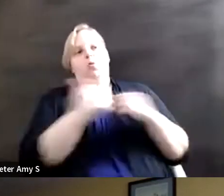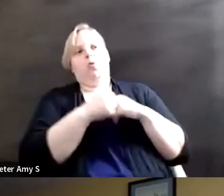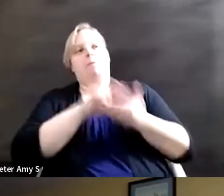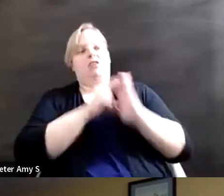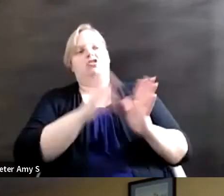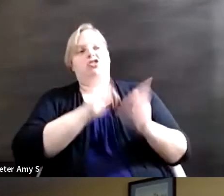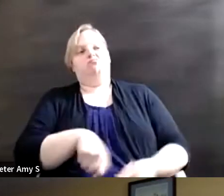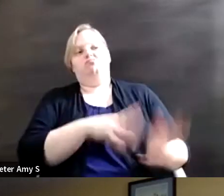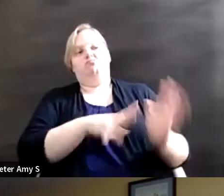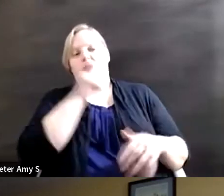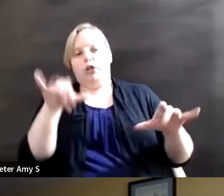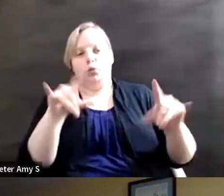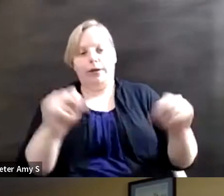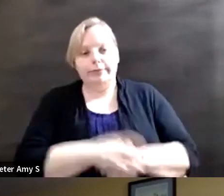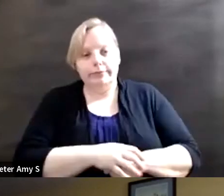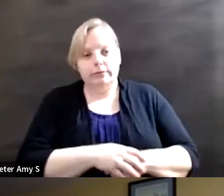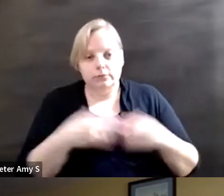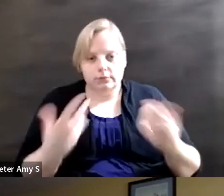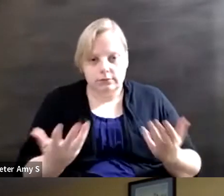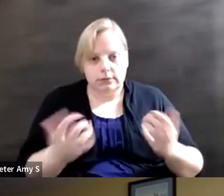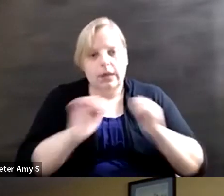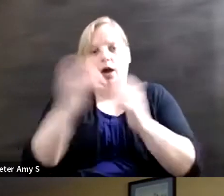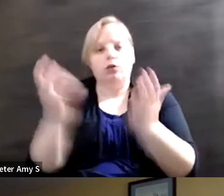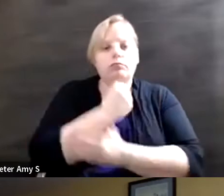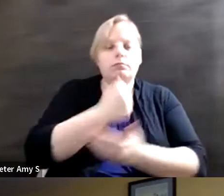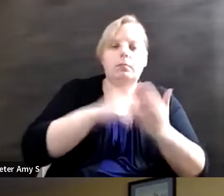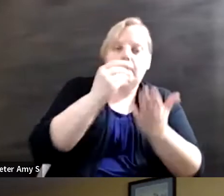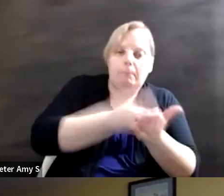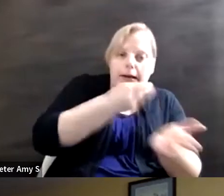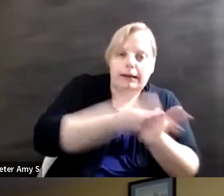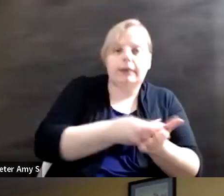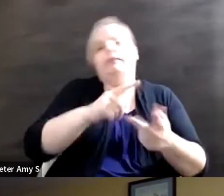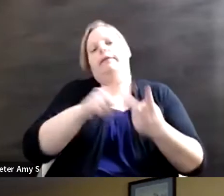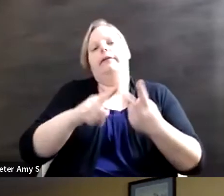and how you leverage the money and the programming of the SDGs to ensure that they actually do